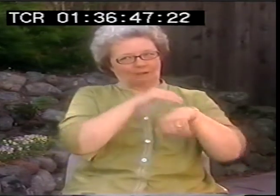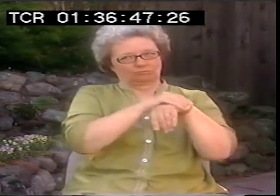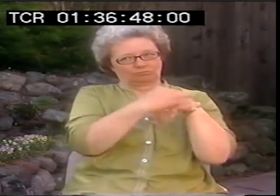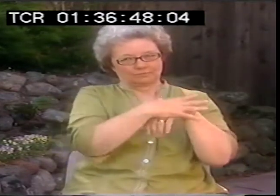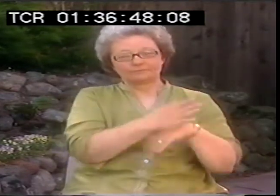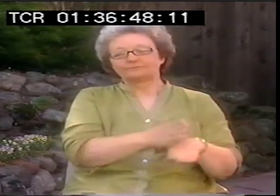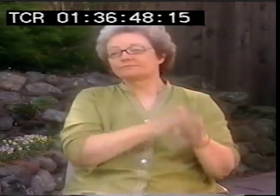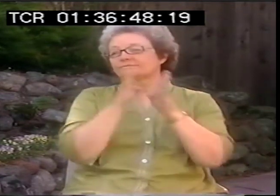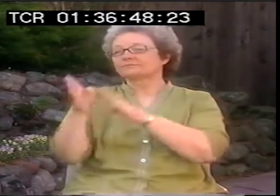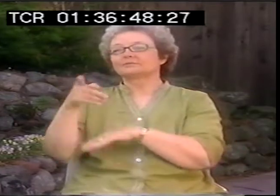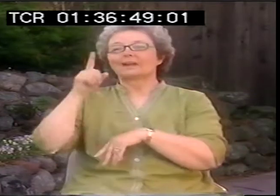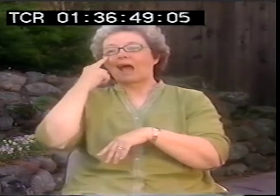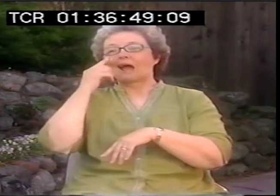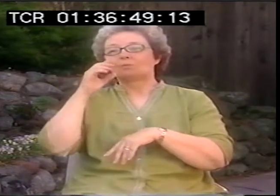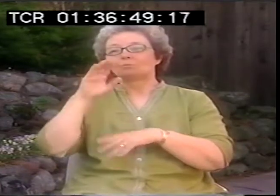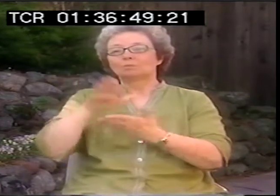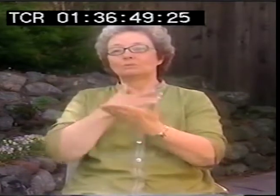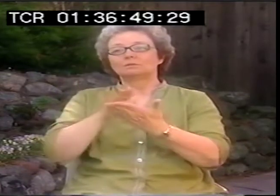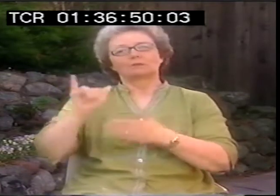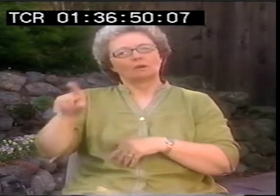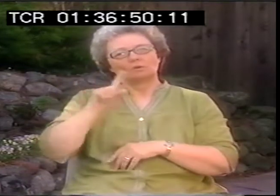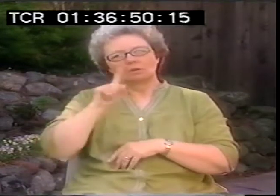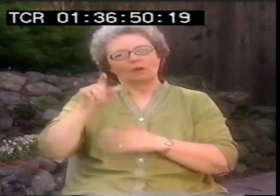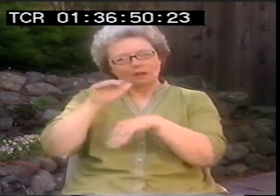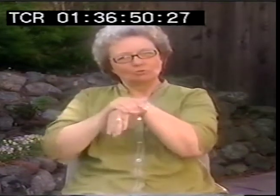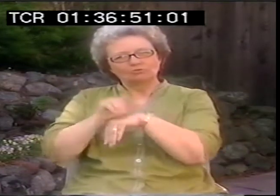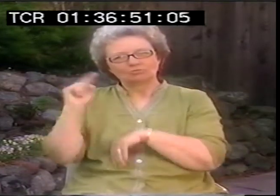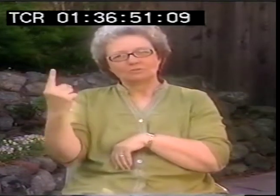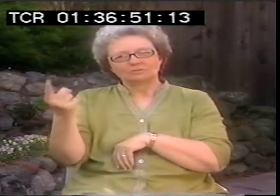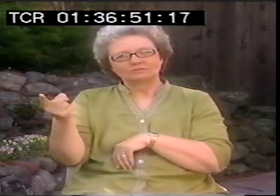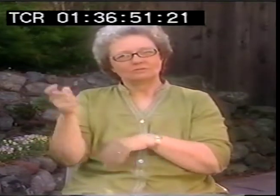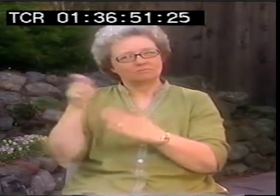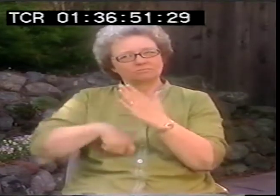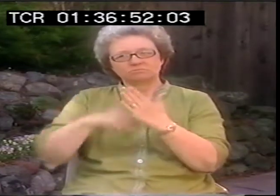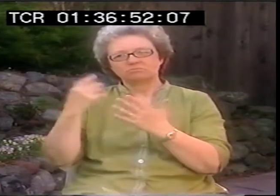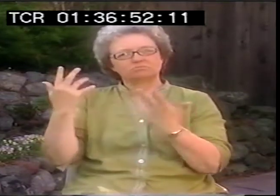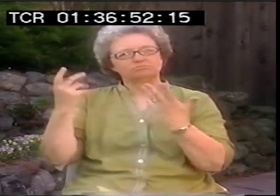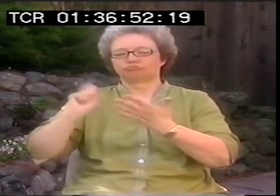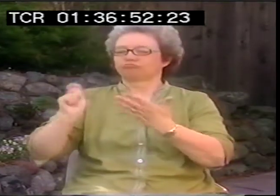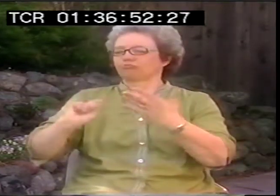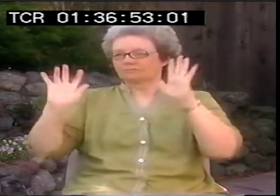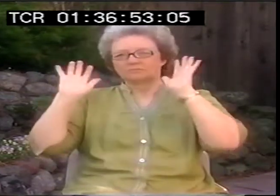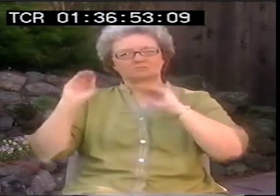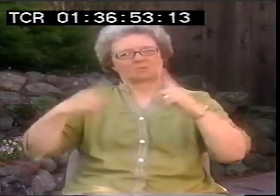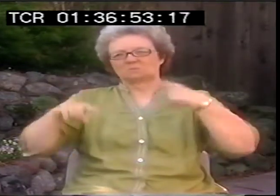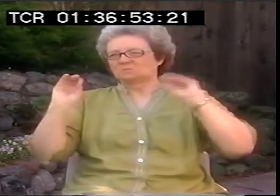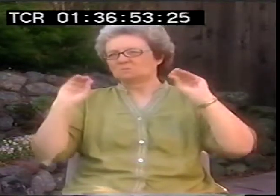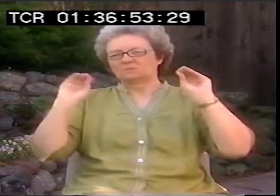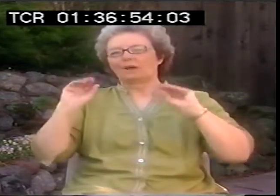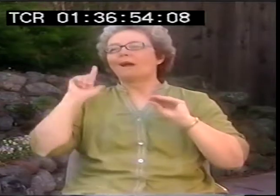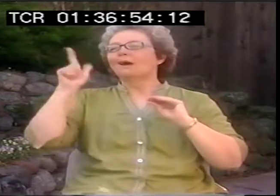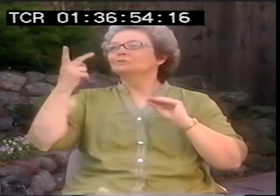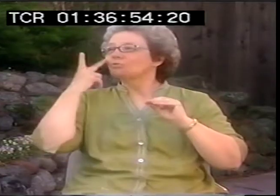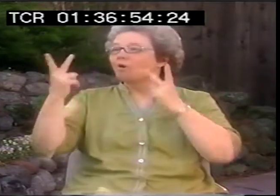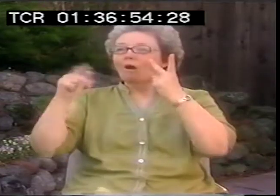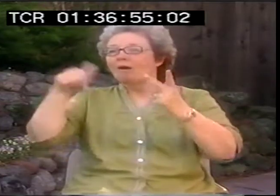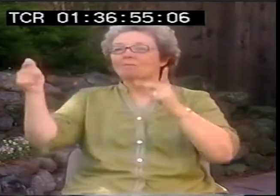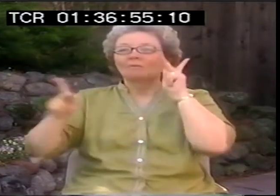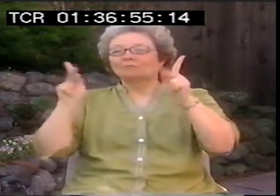The other one called "I Music" was written in English first completely. I just wrote the whole thing with no signs at all in my mind. And then I saw other people translating things.